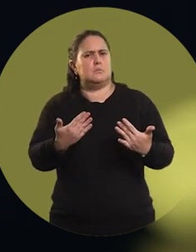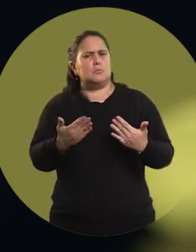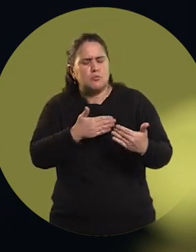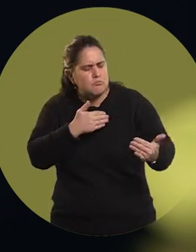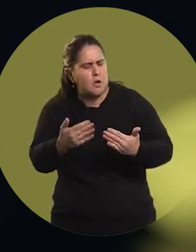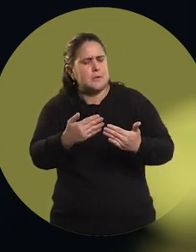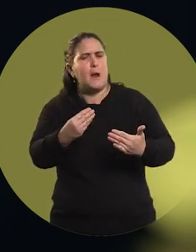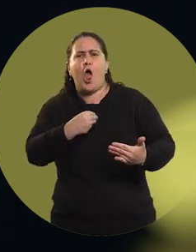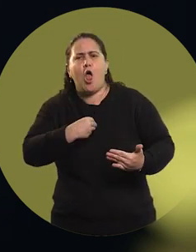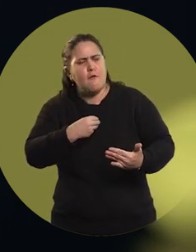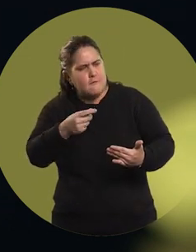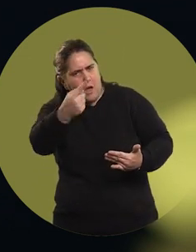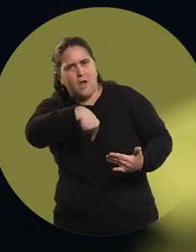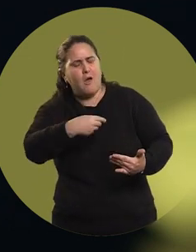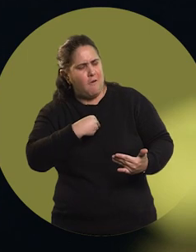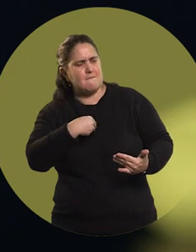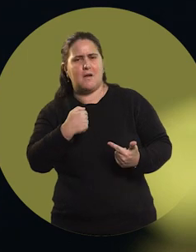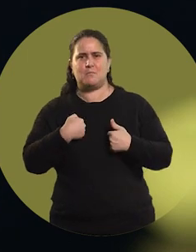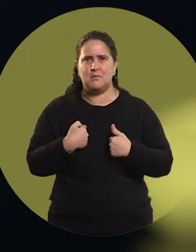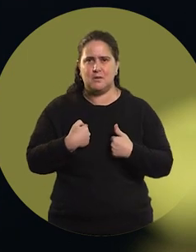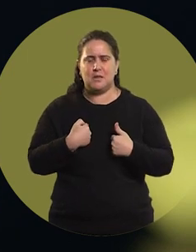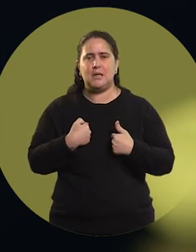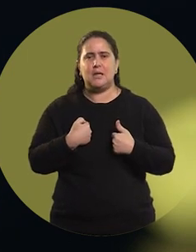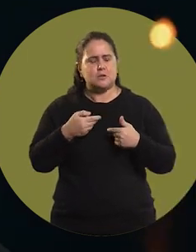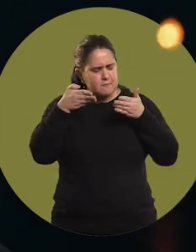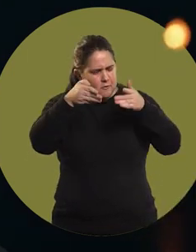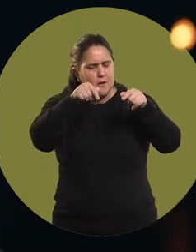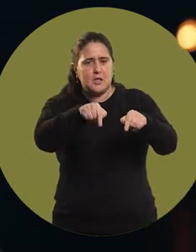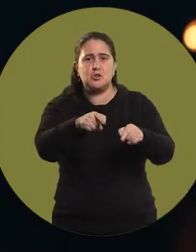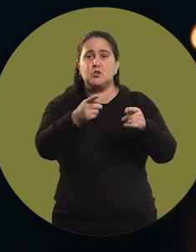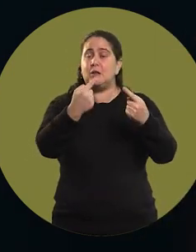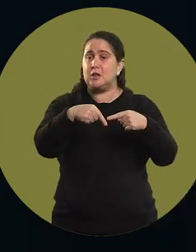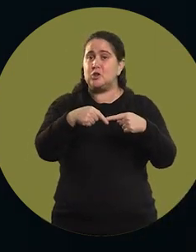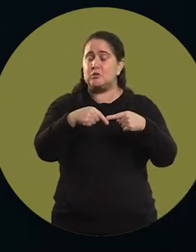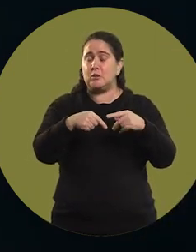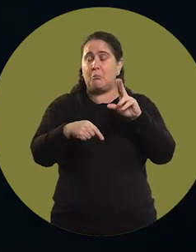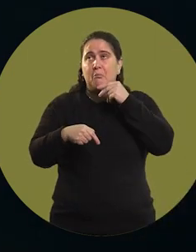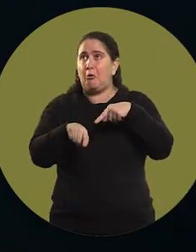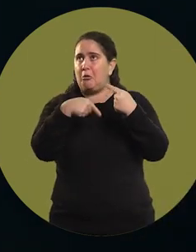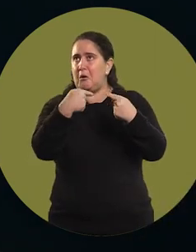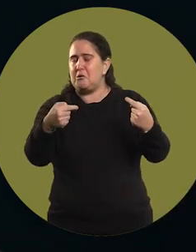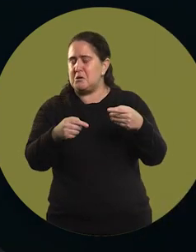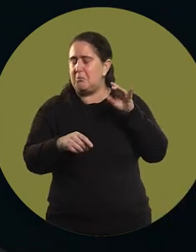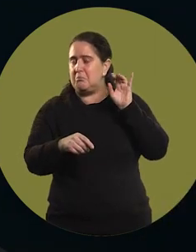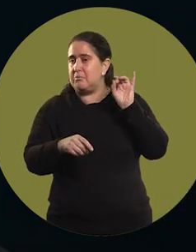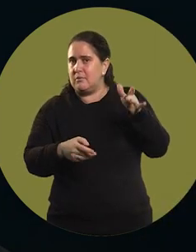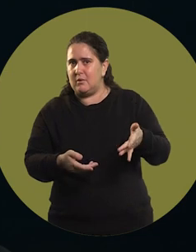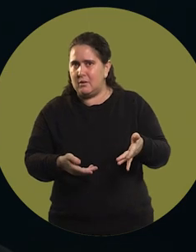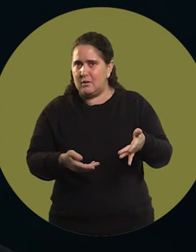and I would earn my credibility in this world, that I didn't realize everything that was happening